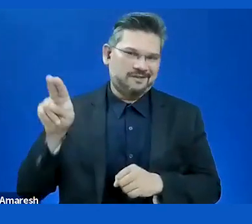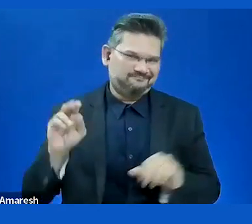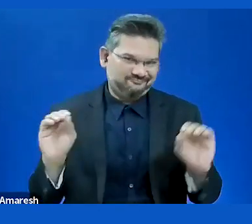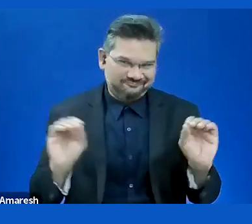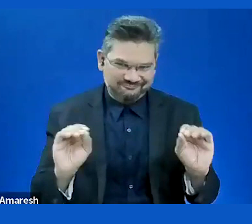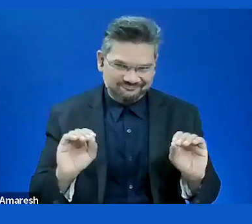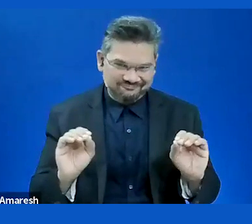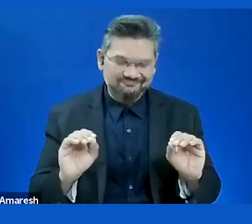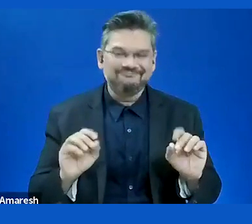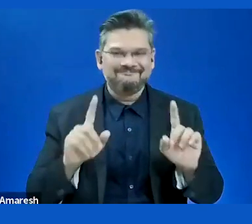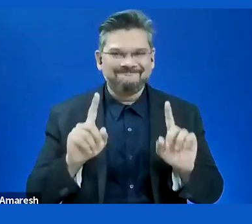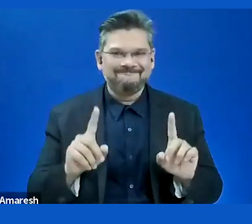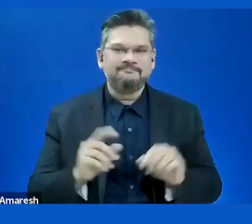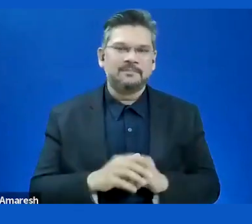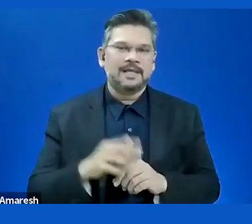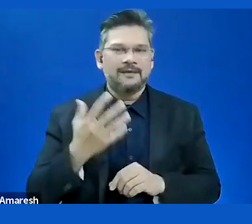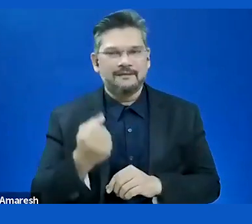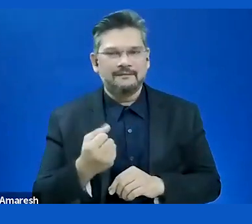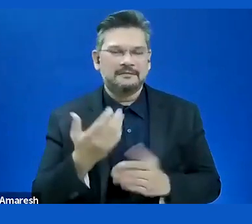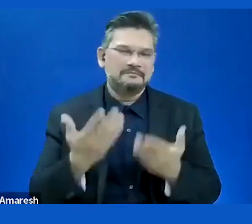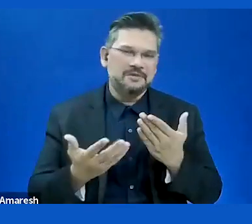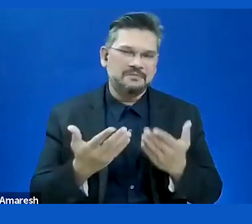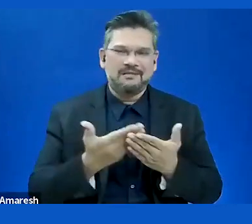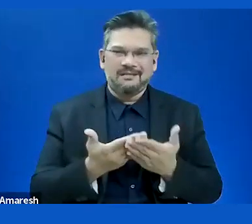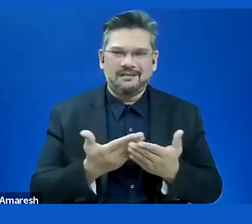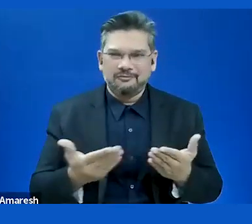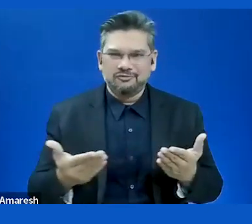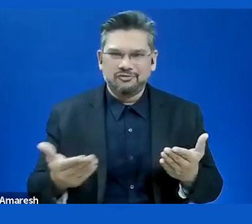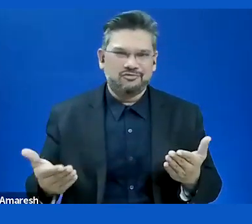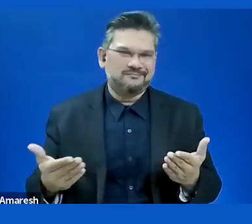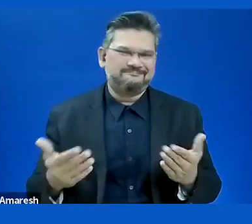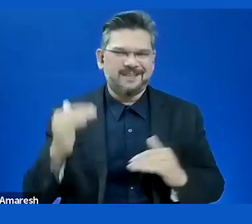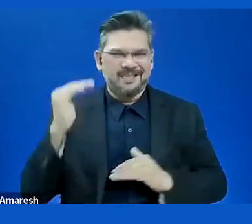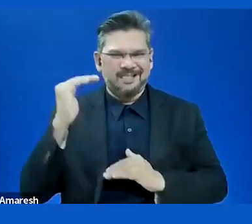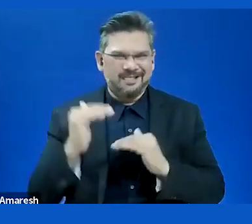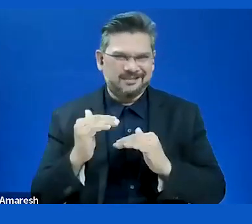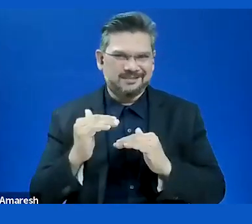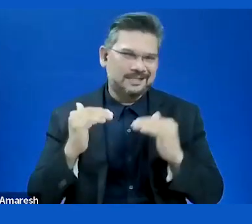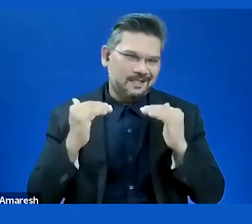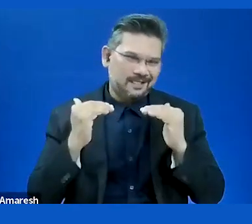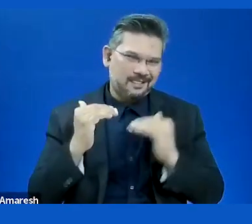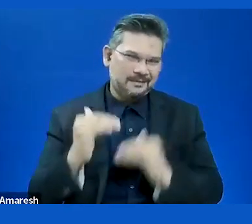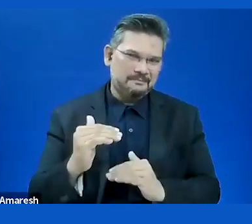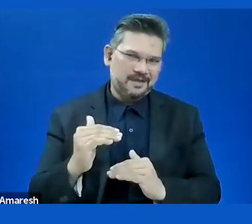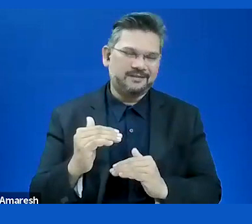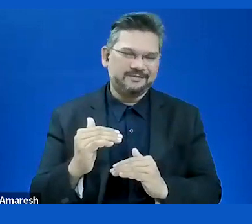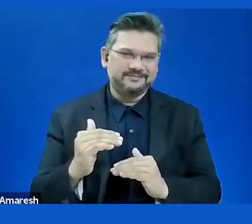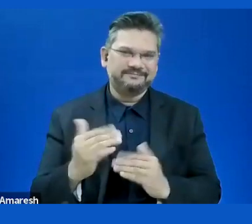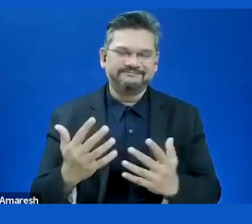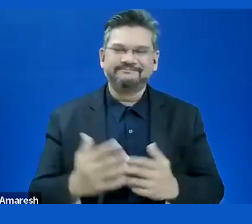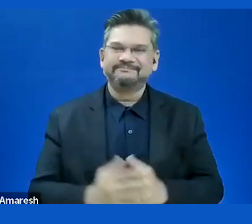have very limited resources. As I heard about in the previous session. Public Sector covered